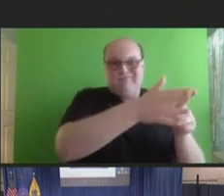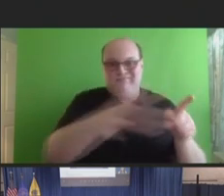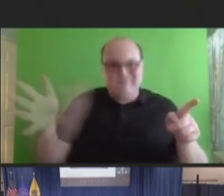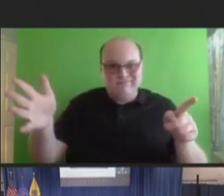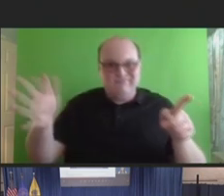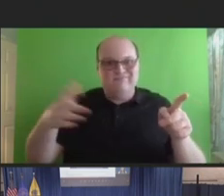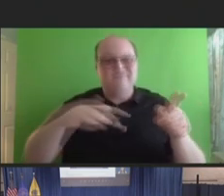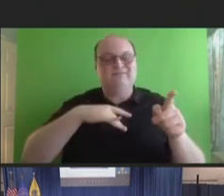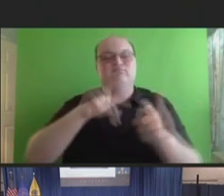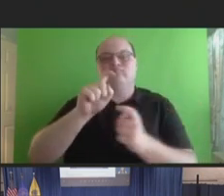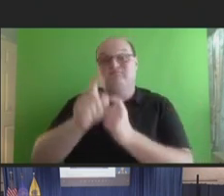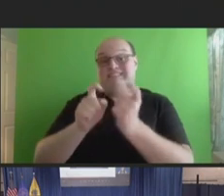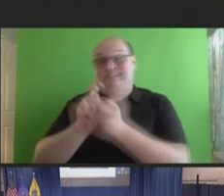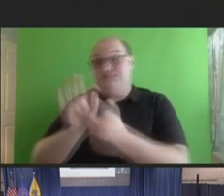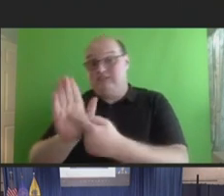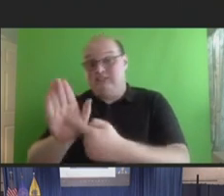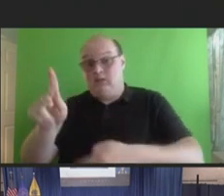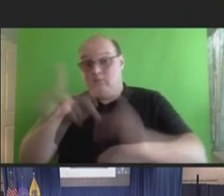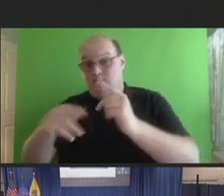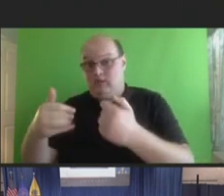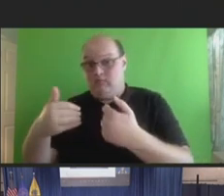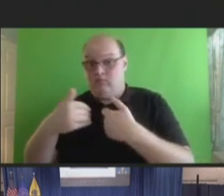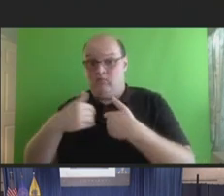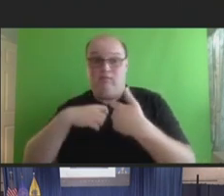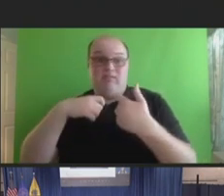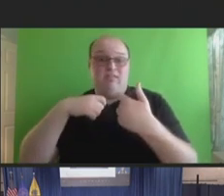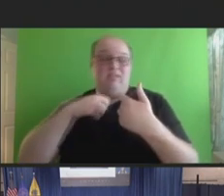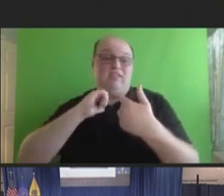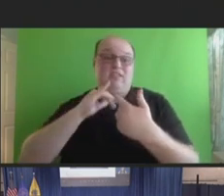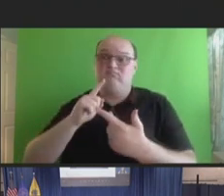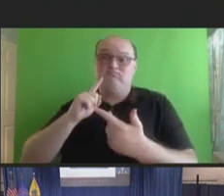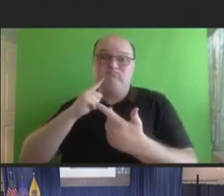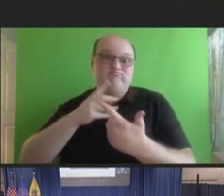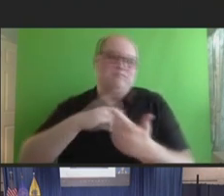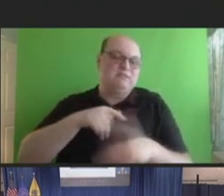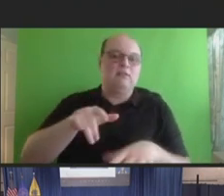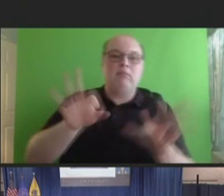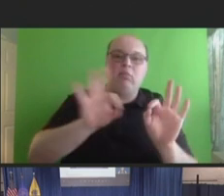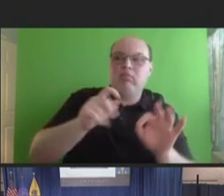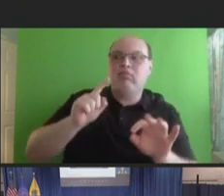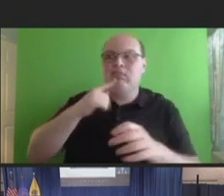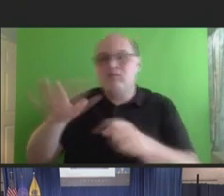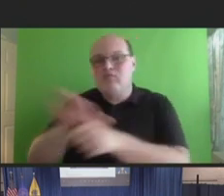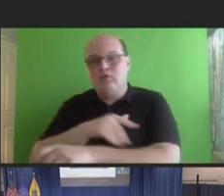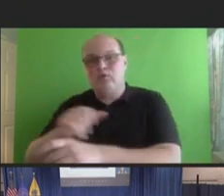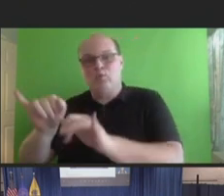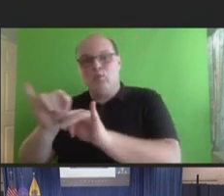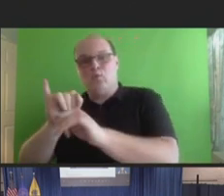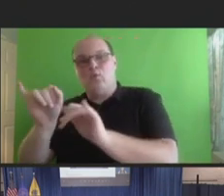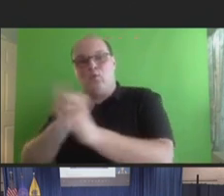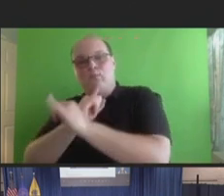examples for persons who are moderately to severely immunocompromised and aged 6 months